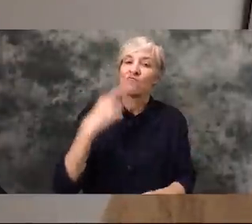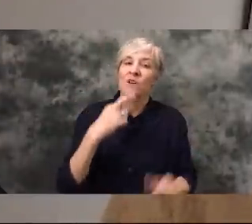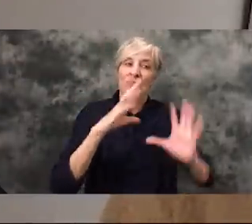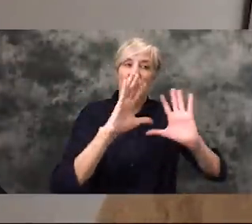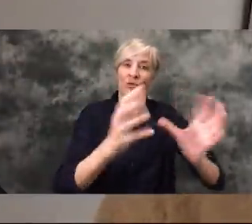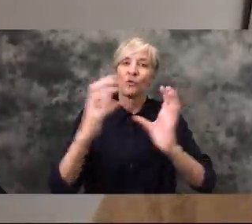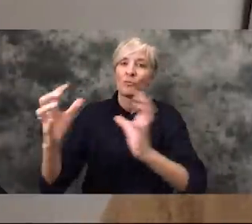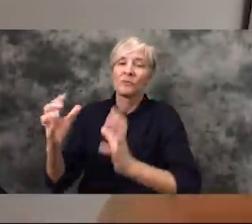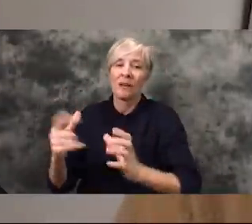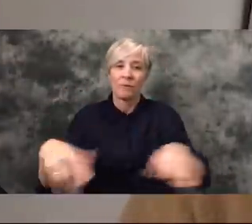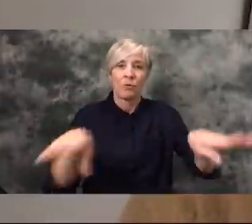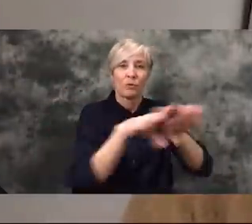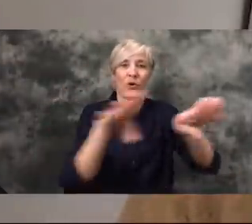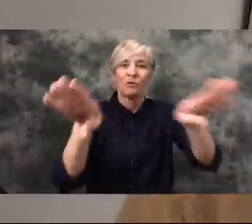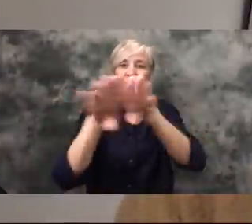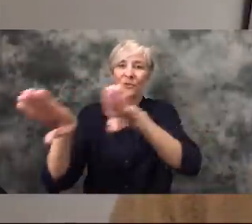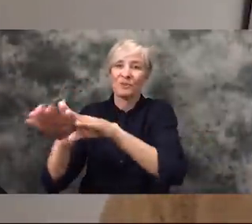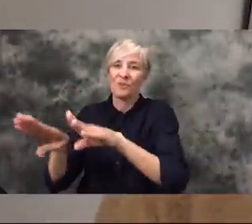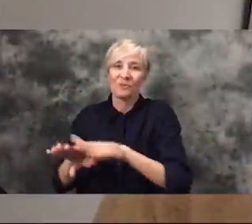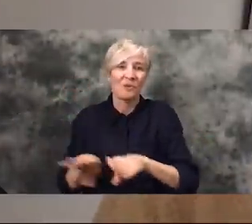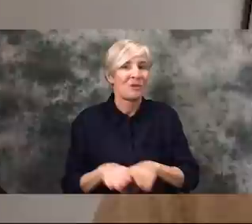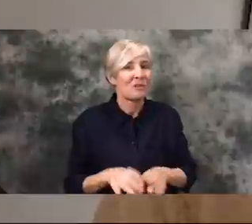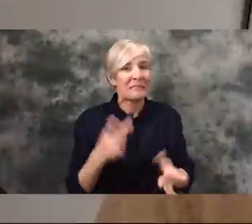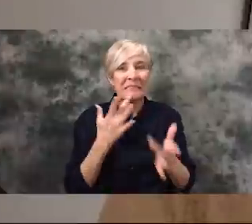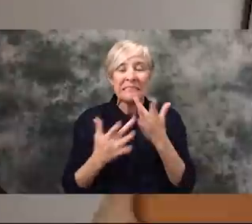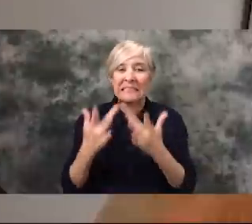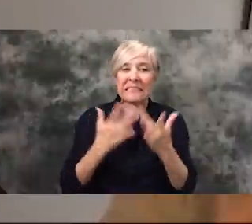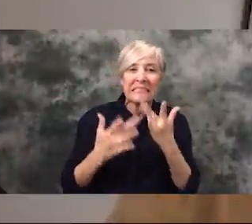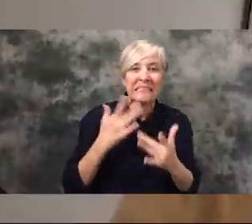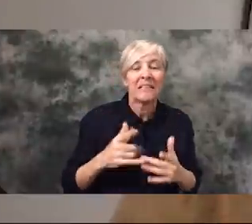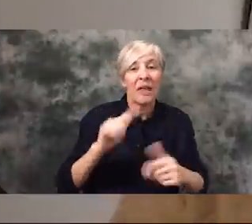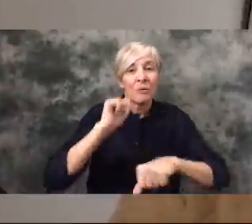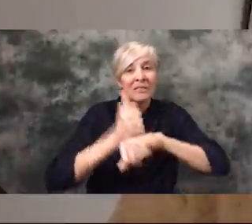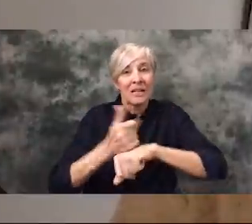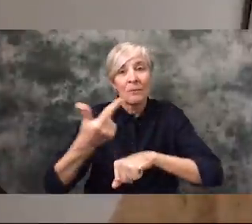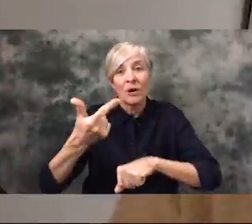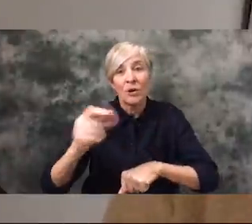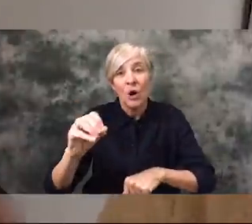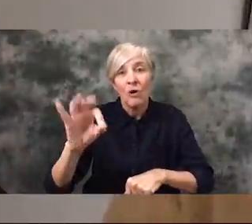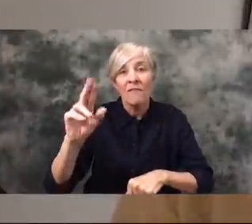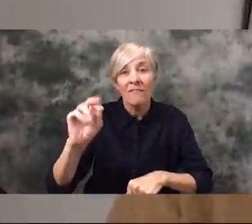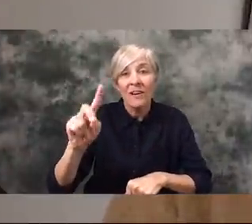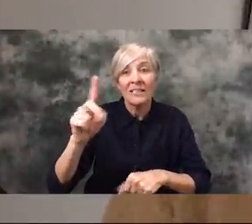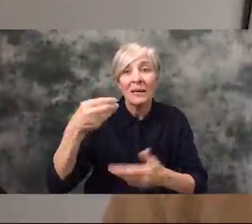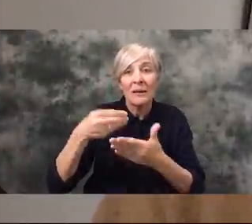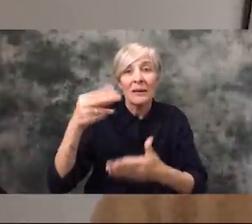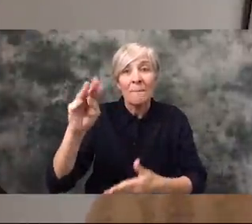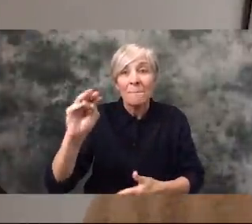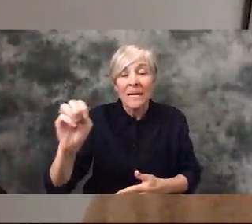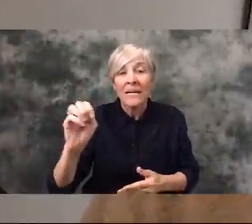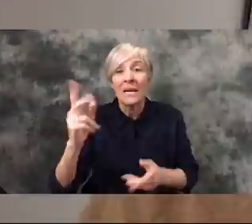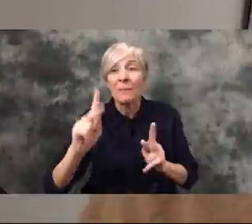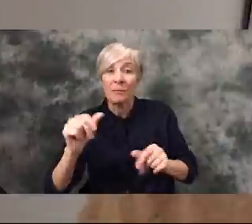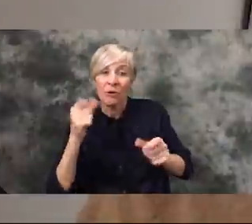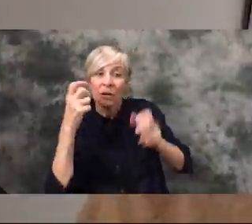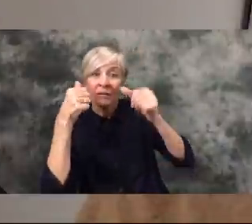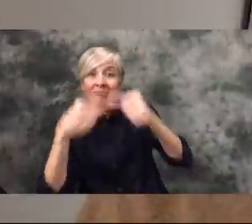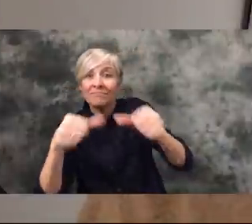groups that have been forced to close their doors - You know, put money into a GoFundMe and then also accepting donations to